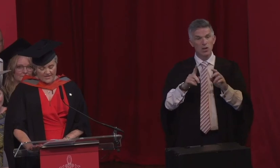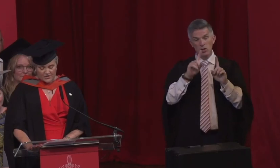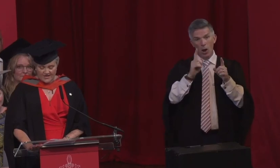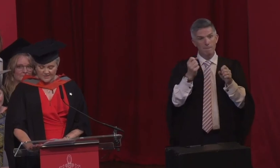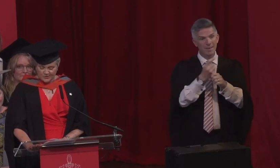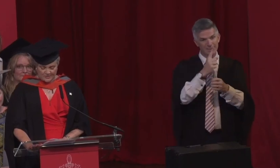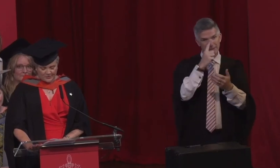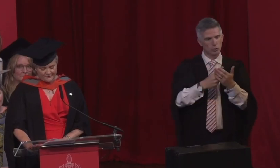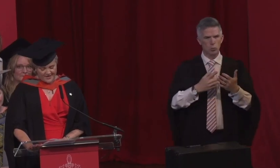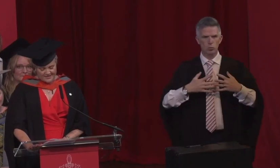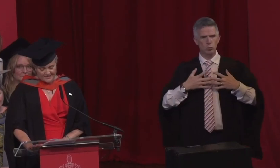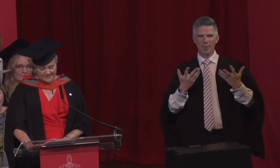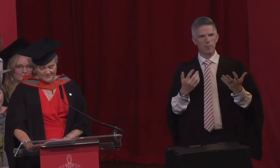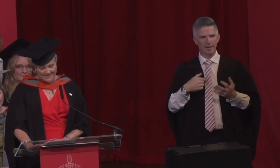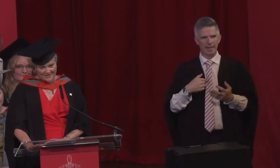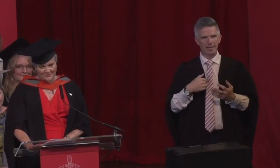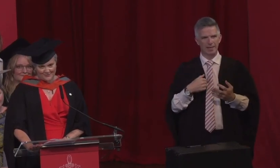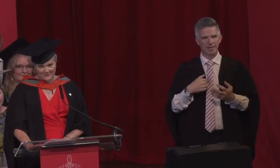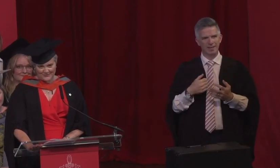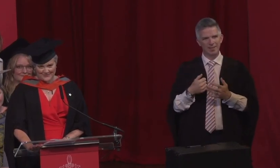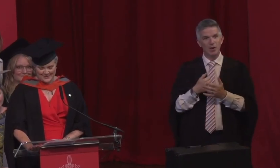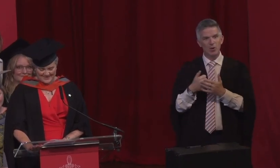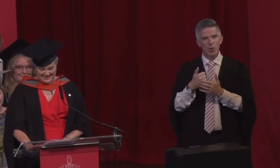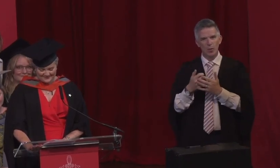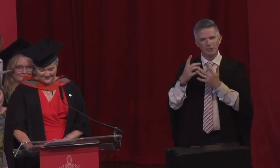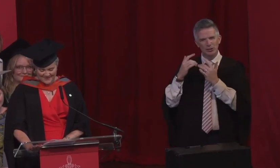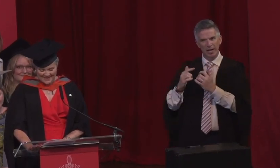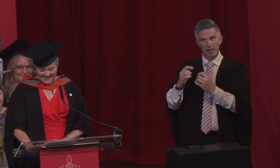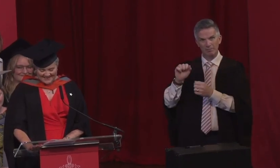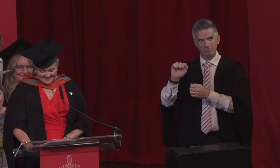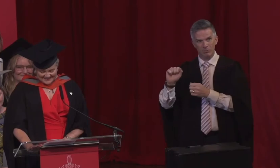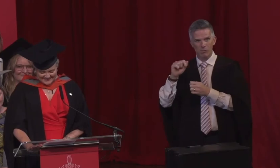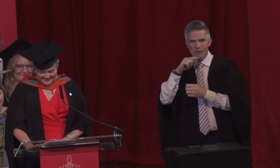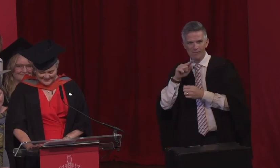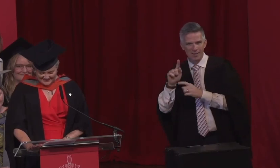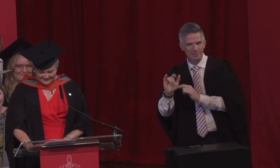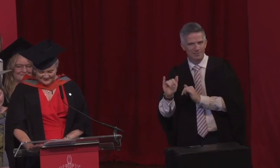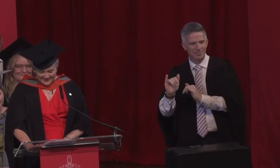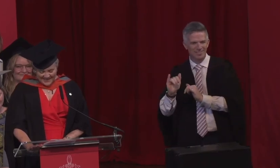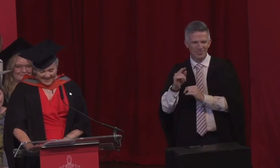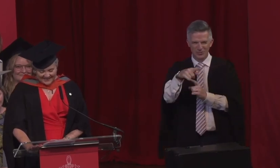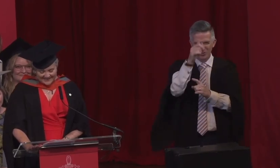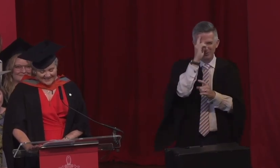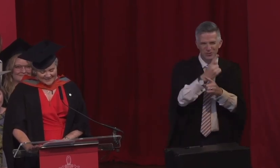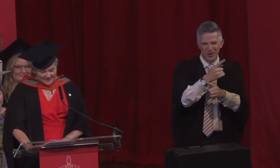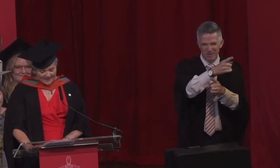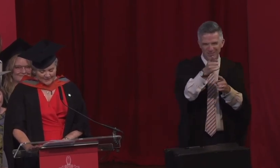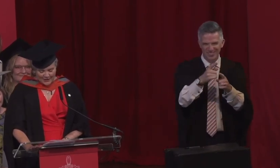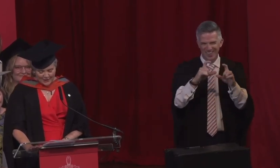check the bloody boyfriend’ – my cohort will know what I mean. I think I speak on behalf